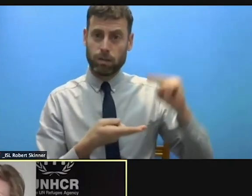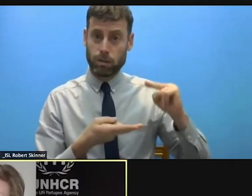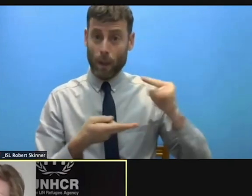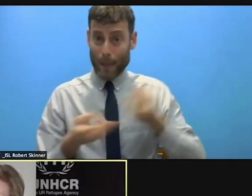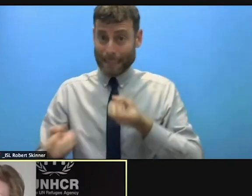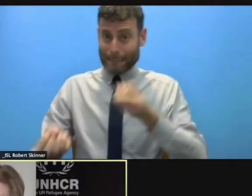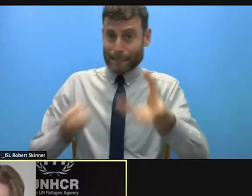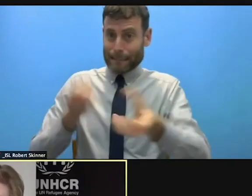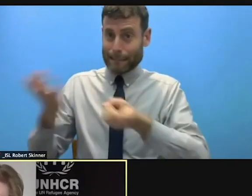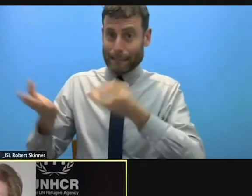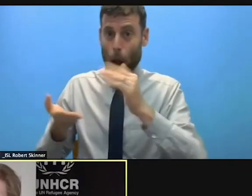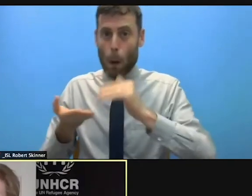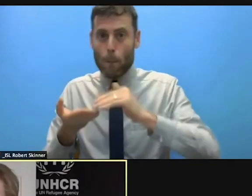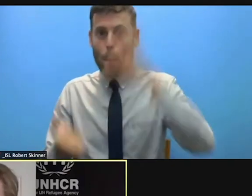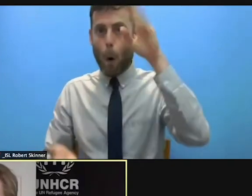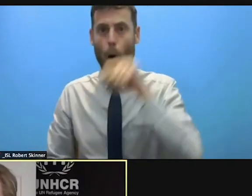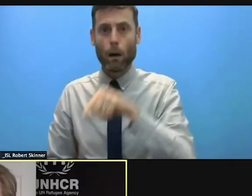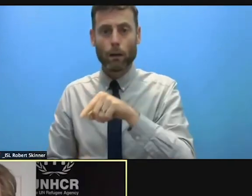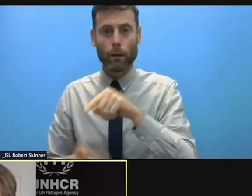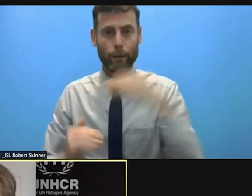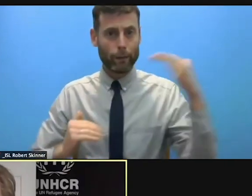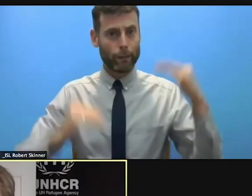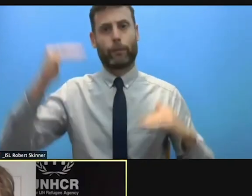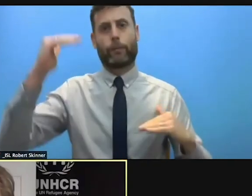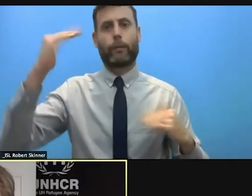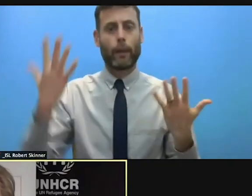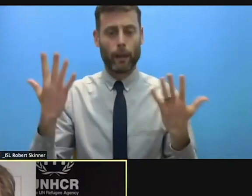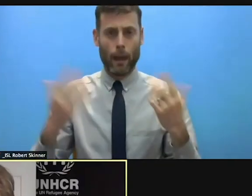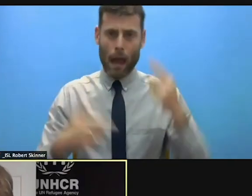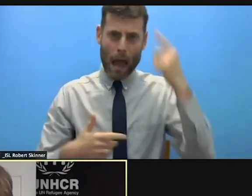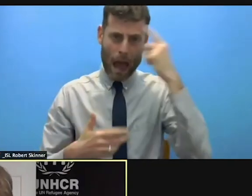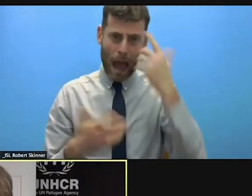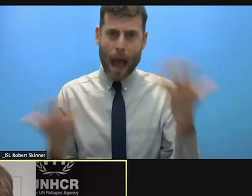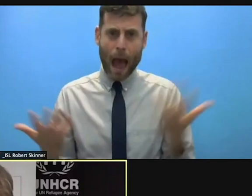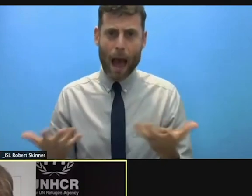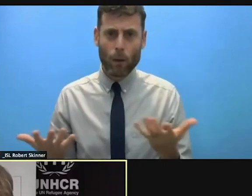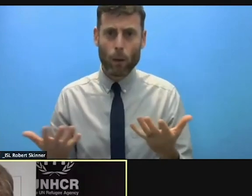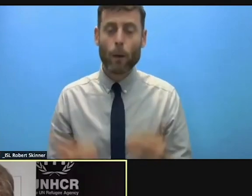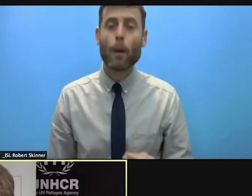our public health, we must protect our borders. Our priority lies within our own citizens.